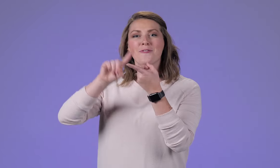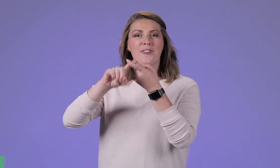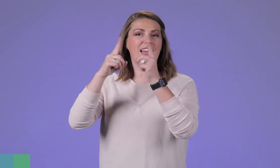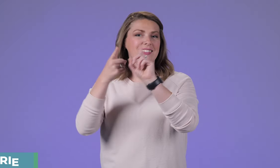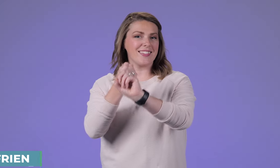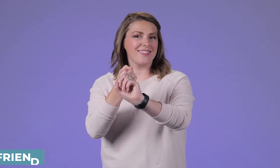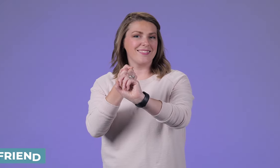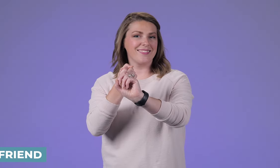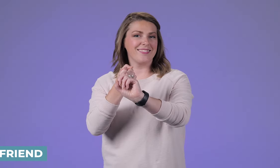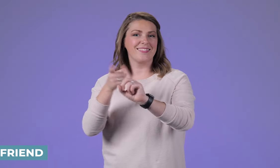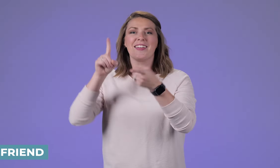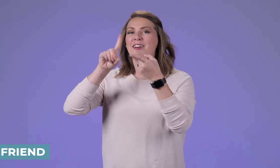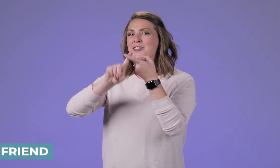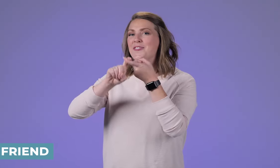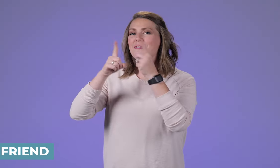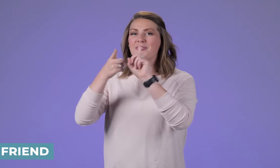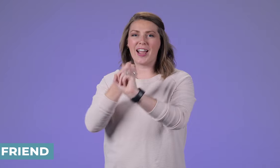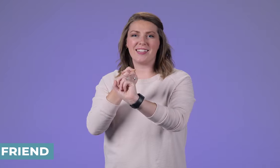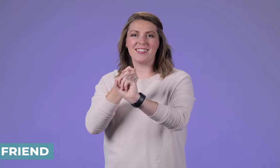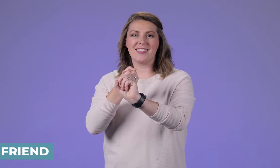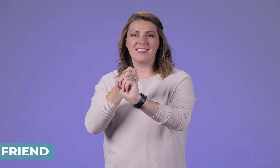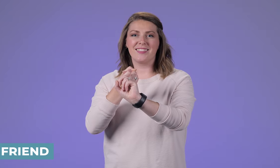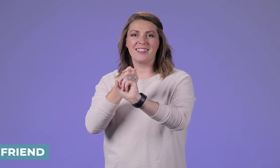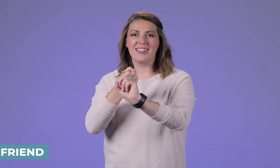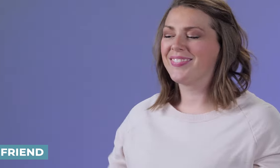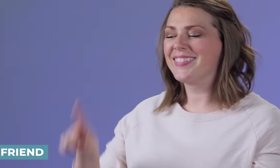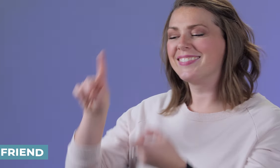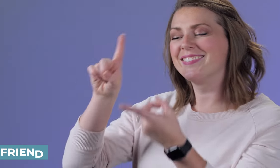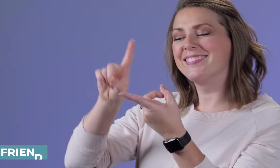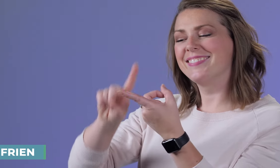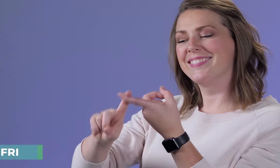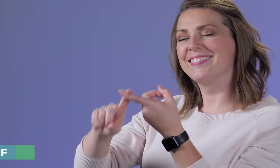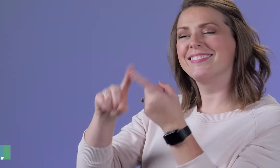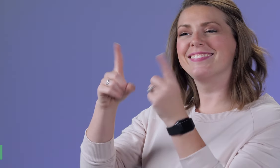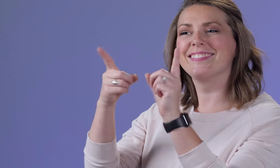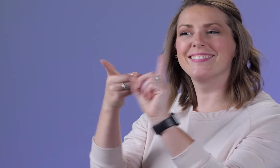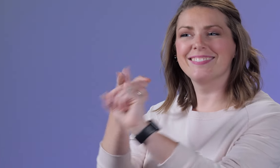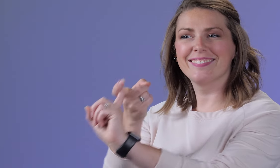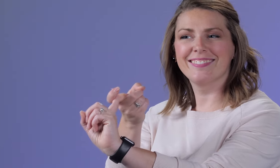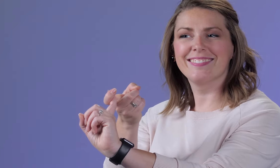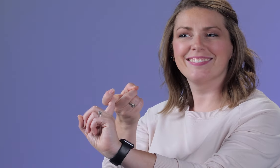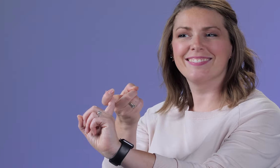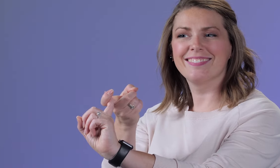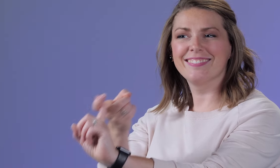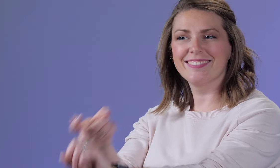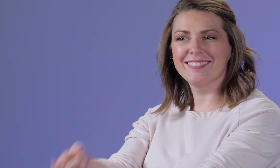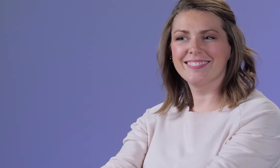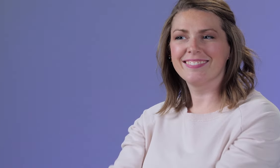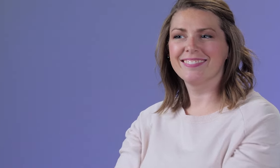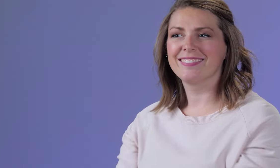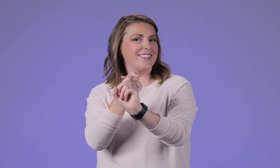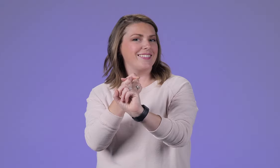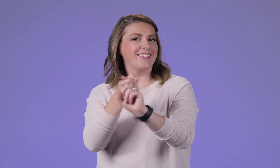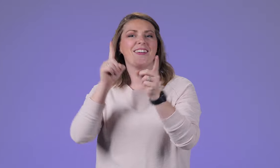Friend Think of you and your friend giving each other a hug.